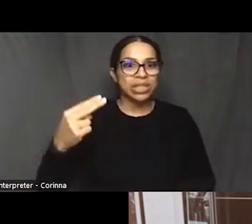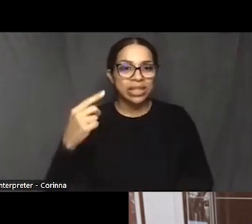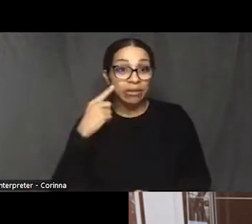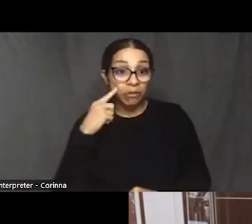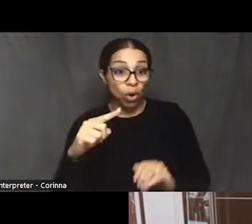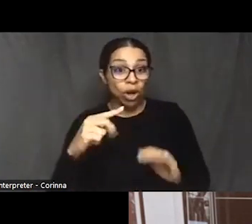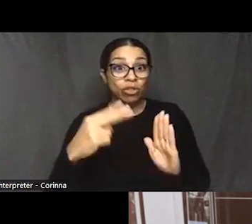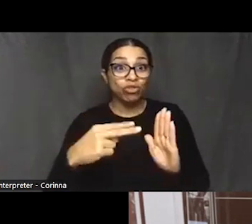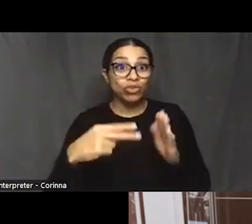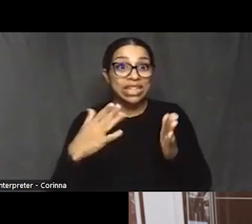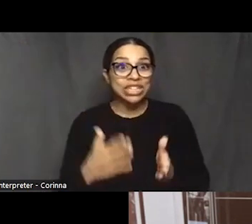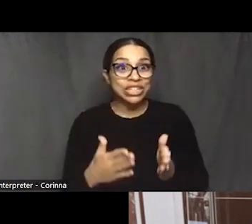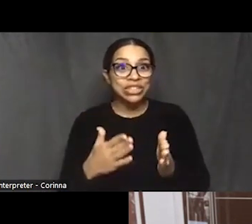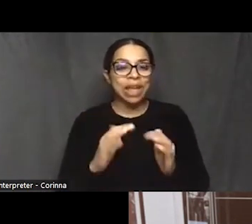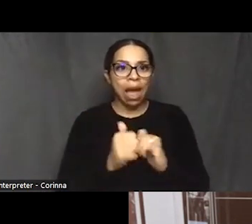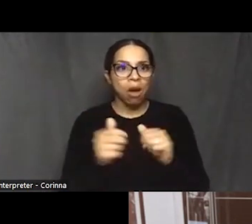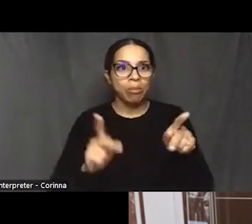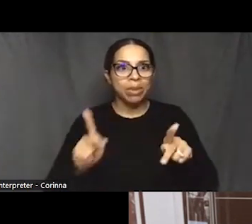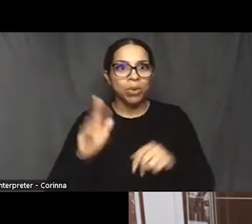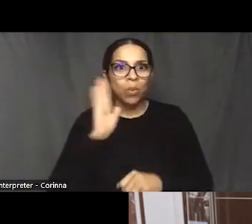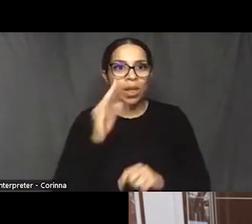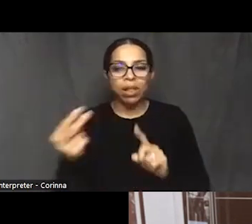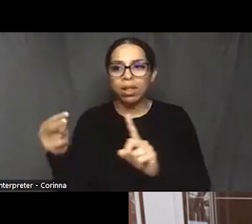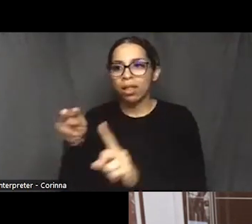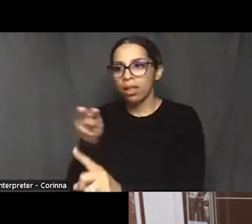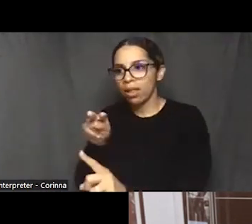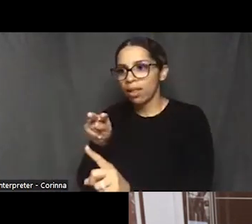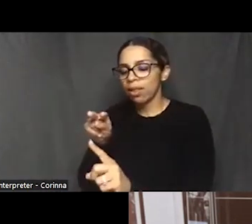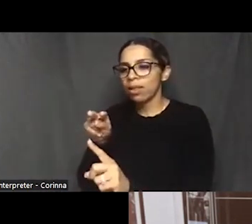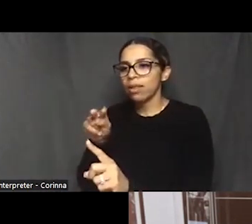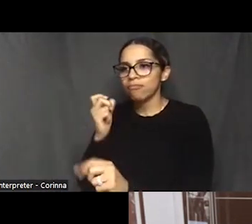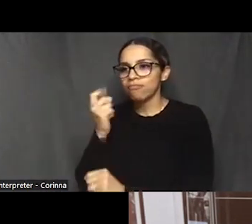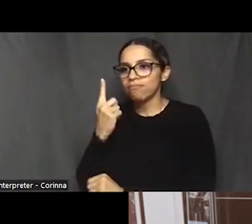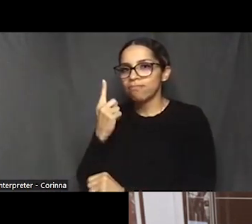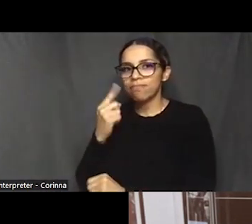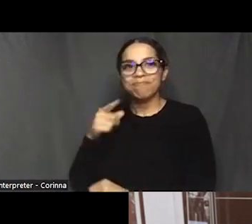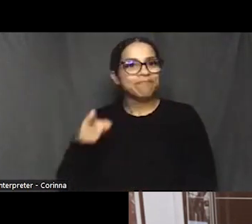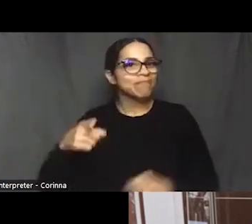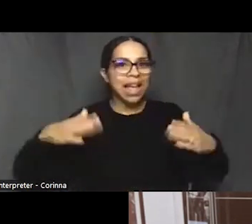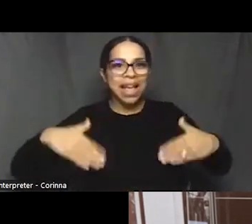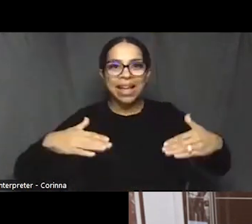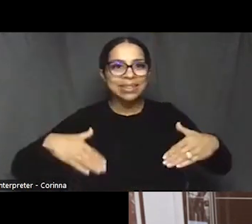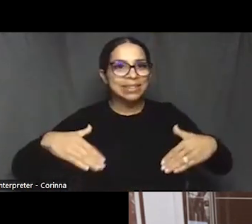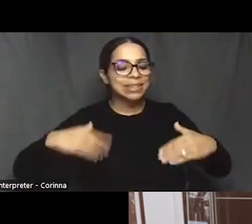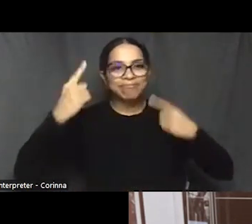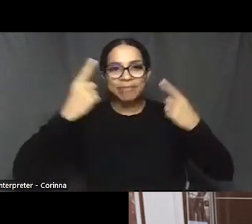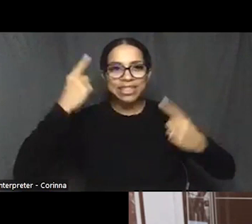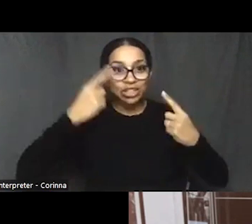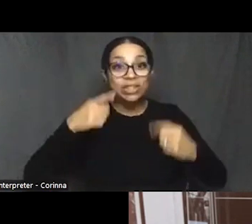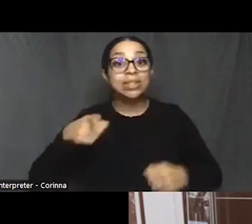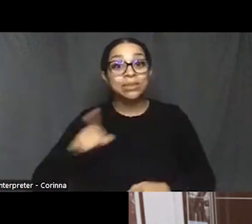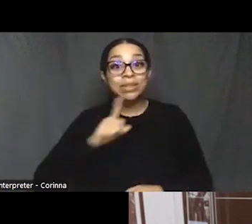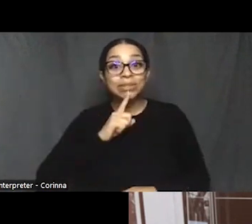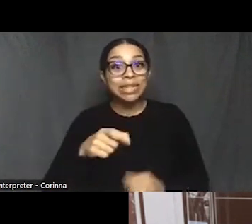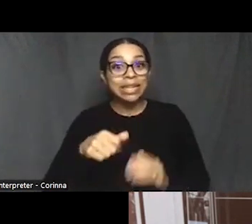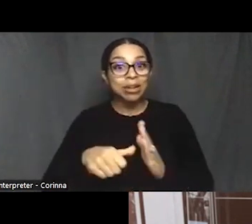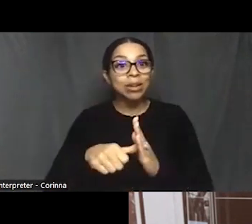He hadn't taken all of that into account. He said he was very impressed with Vince Leggett over blacks of the Chesapeake